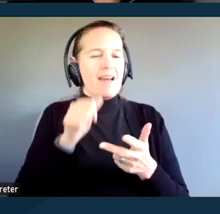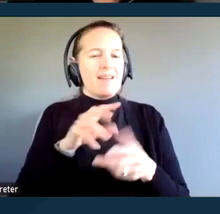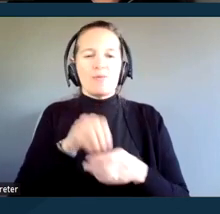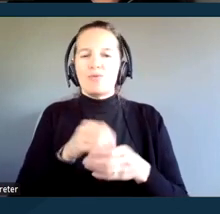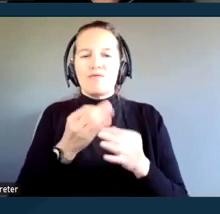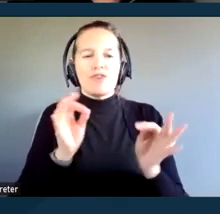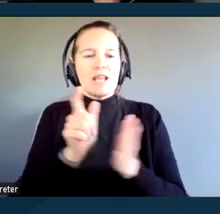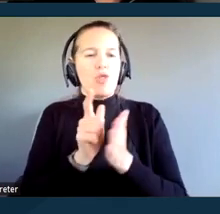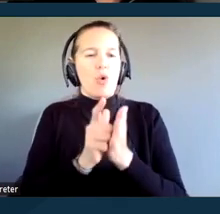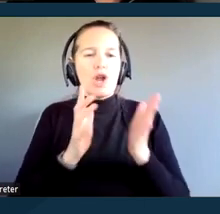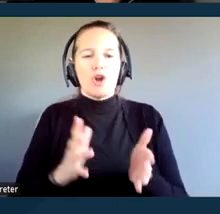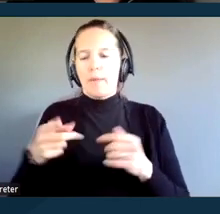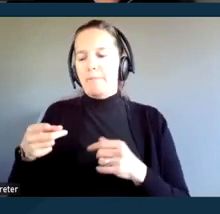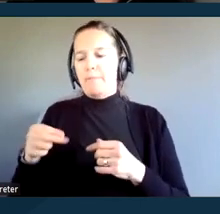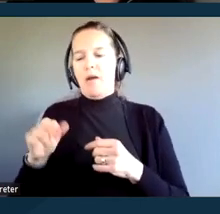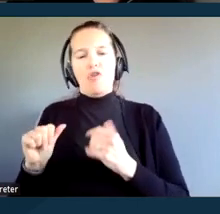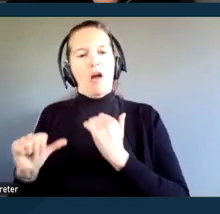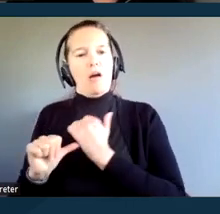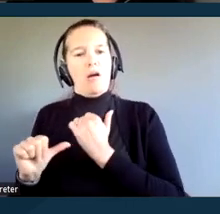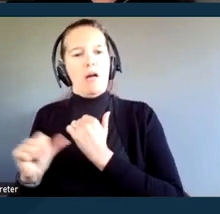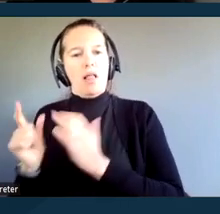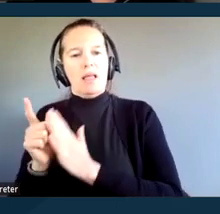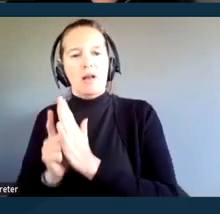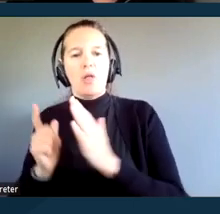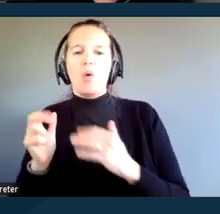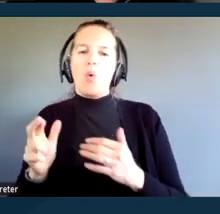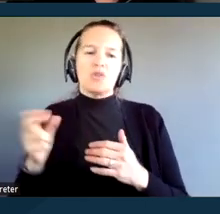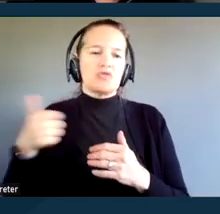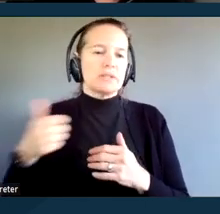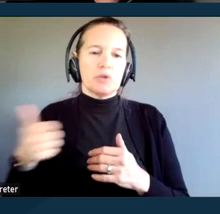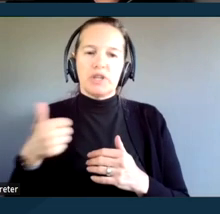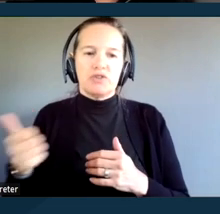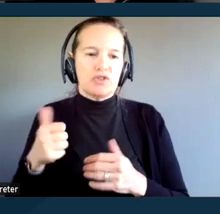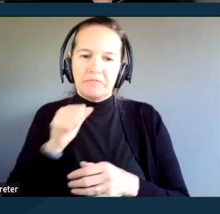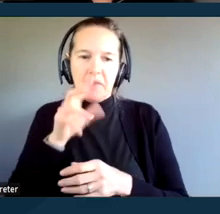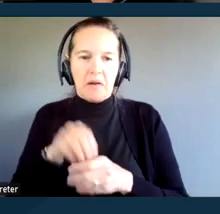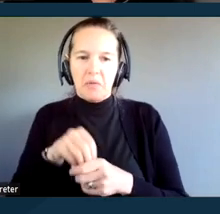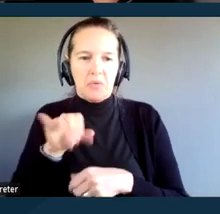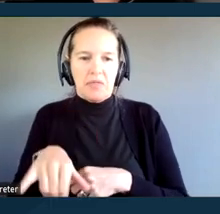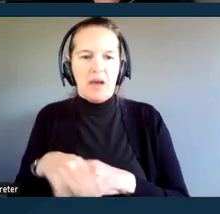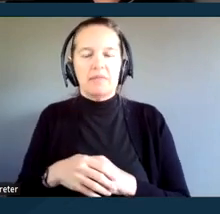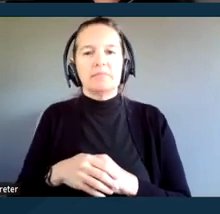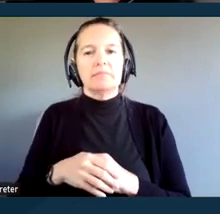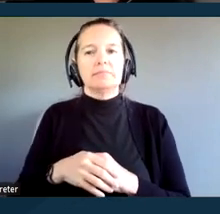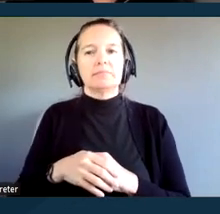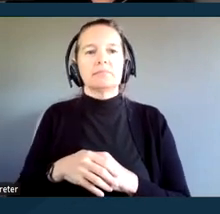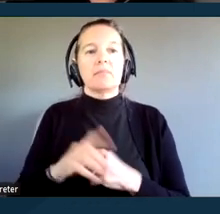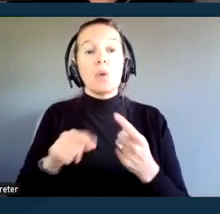paralegal, or things like transportation. When people were registering for this webinar,